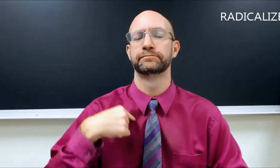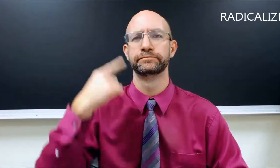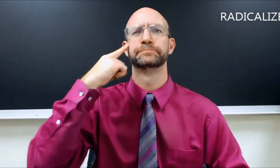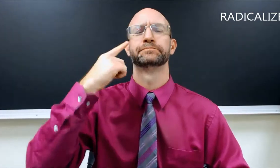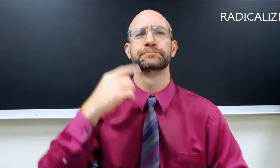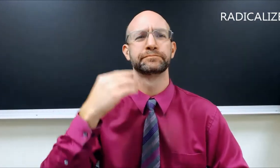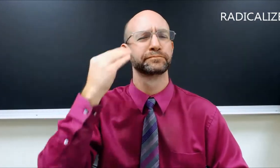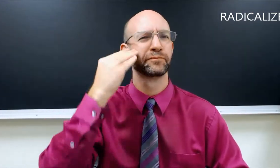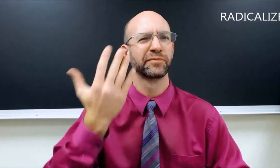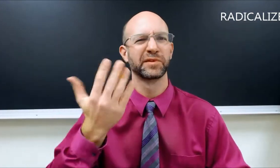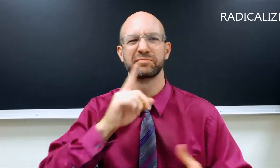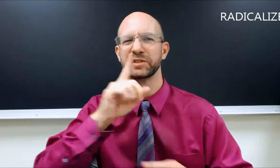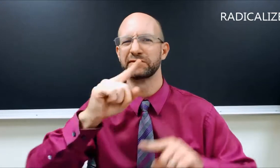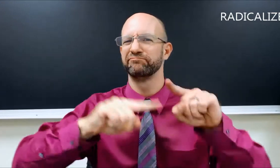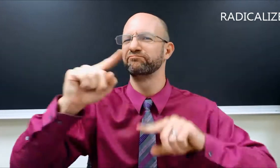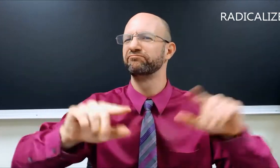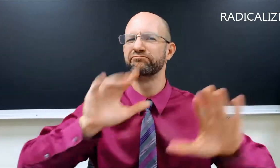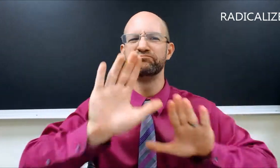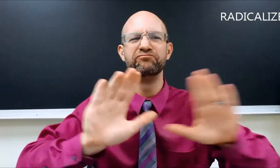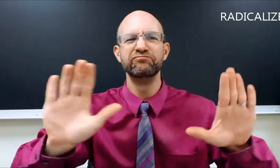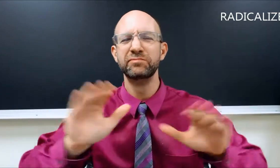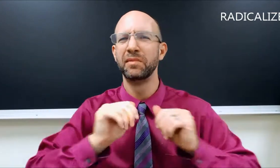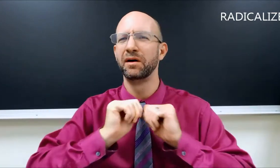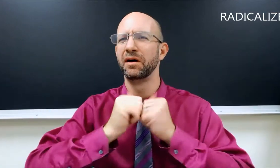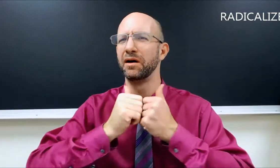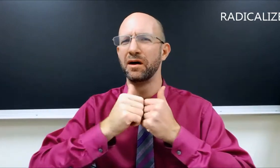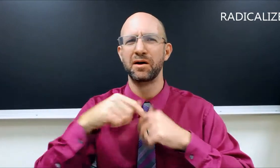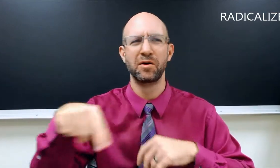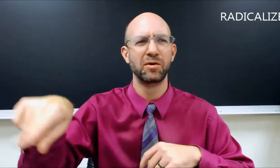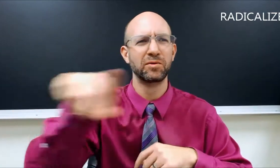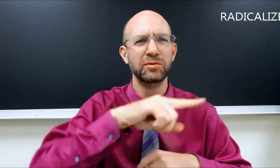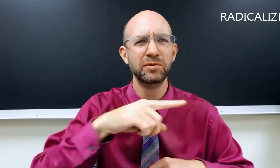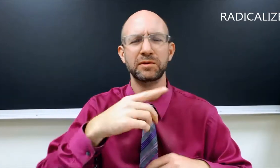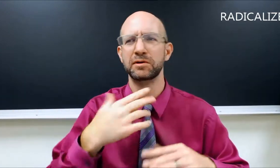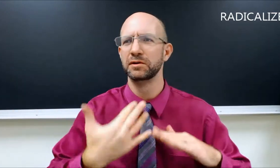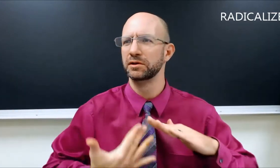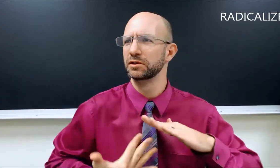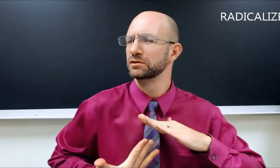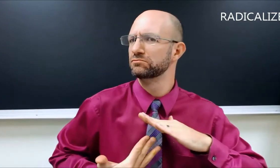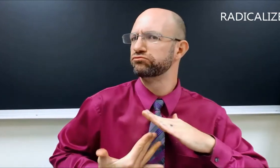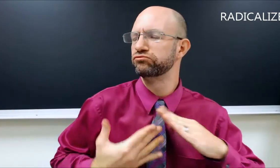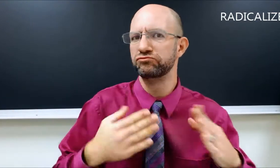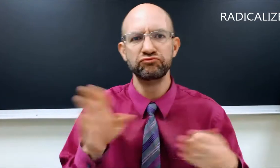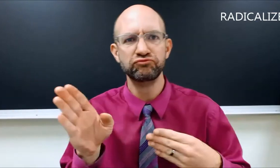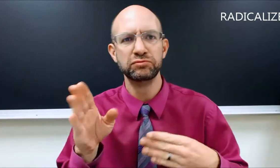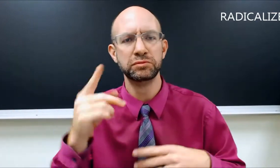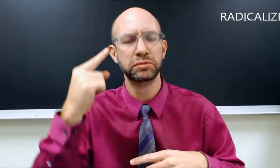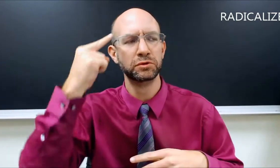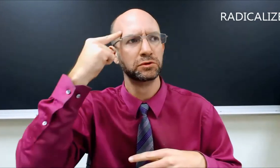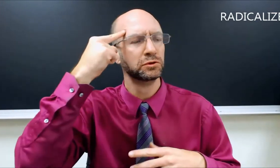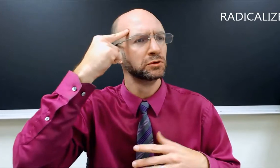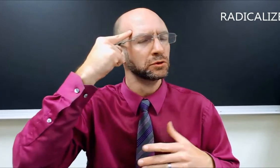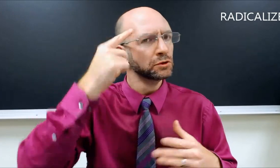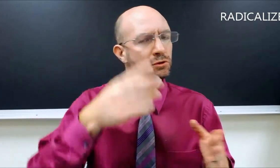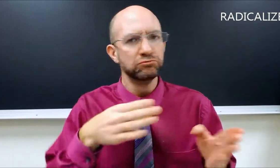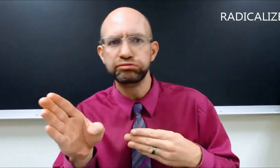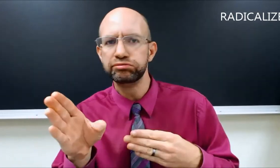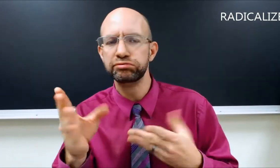When that word comes to mind, you know, really, there is a variety of how people become radicalized. Their mind gets shifted to the other side of the spectrum.